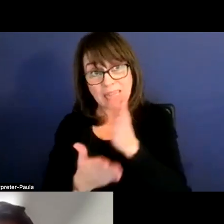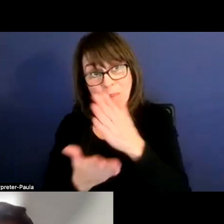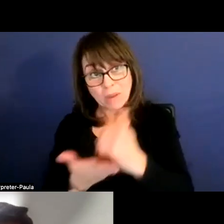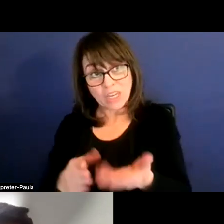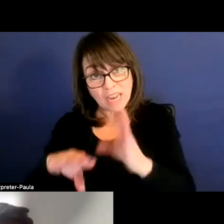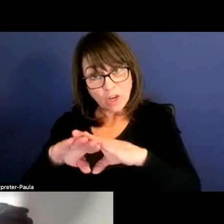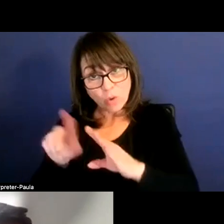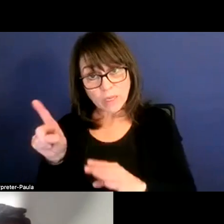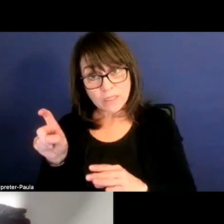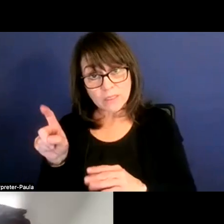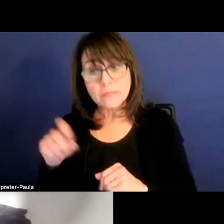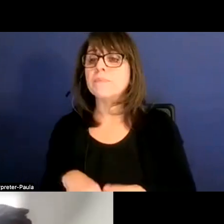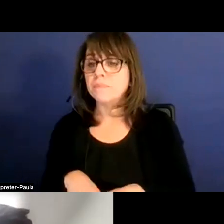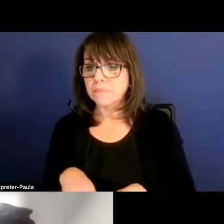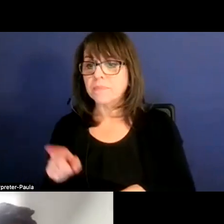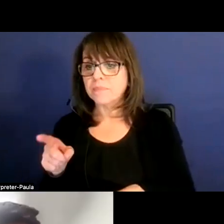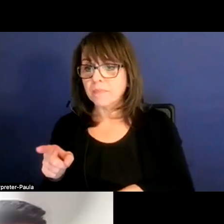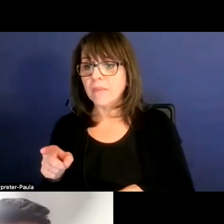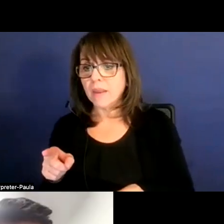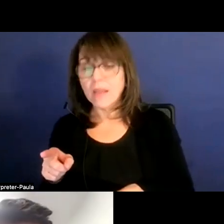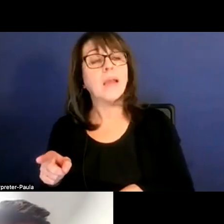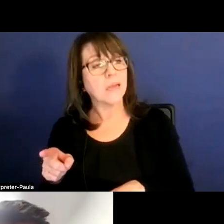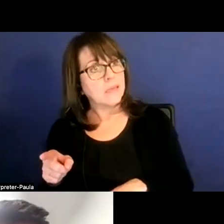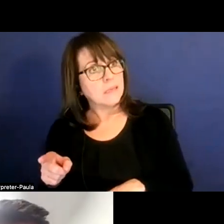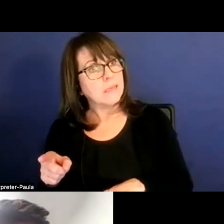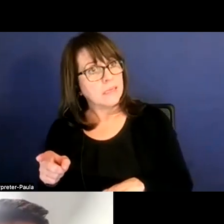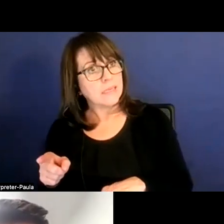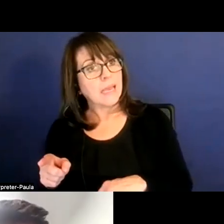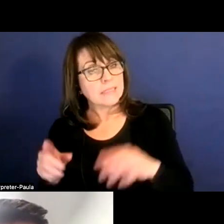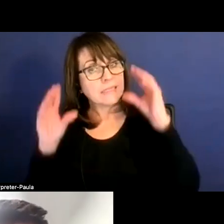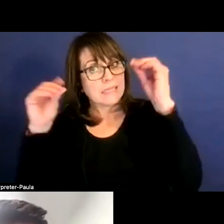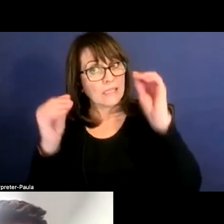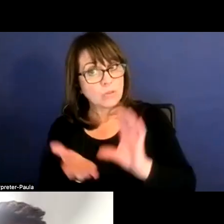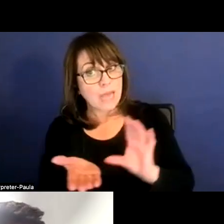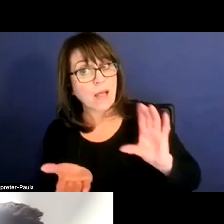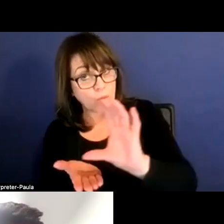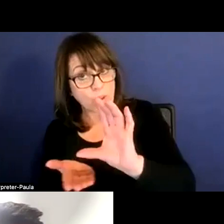Definitely, definitely, the teachers allocation, it will be impacted.